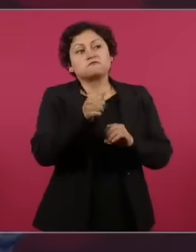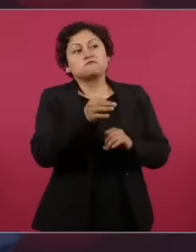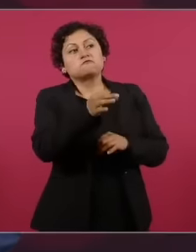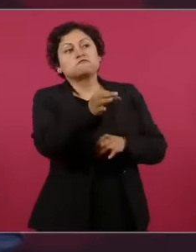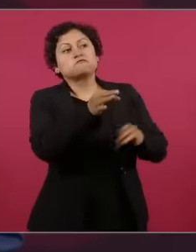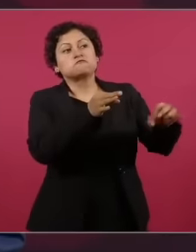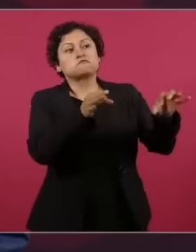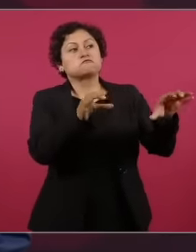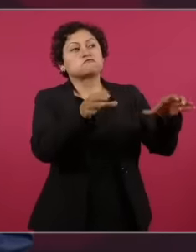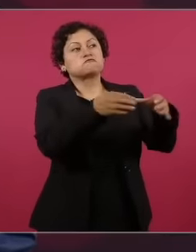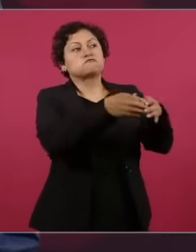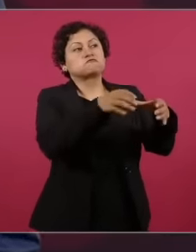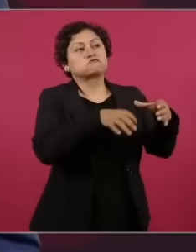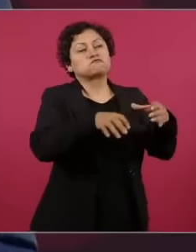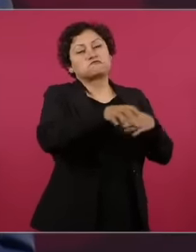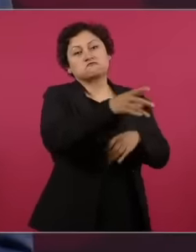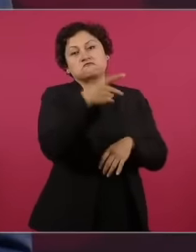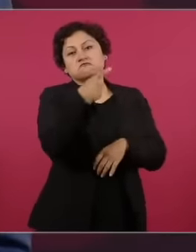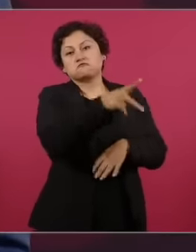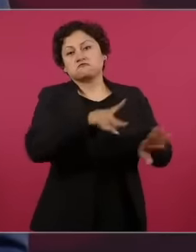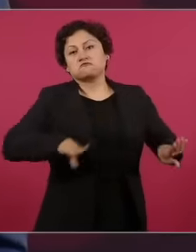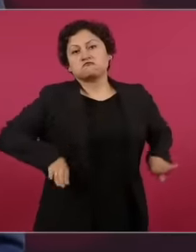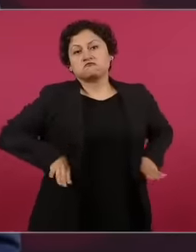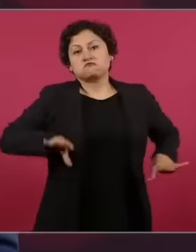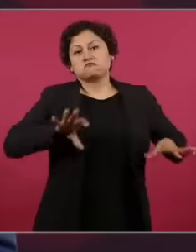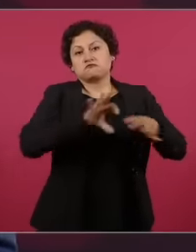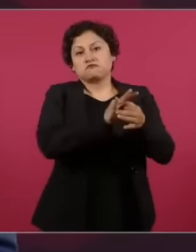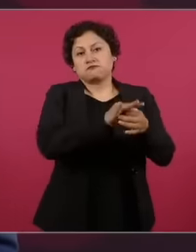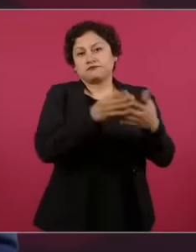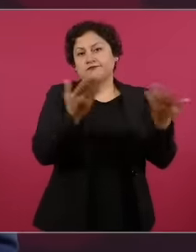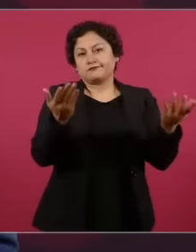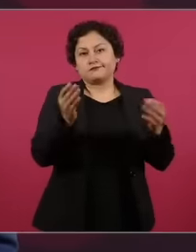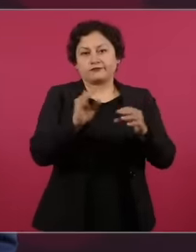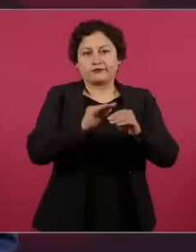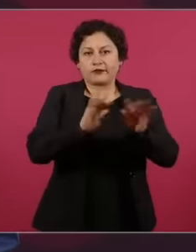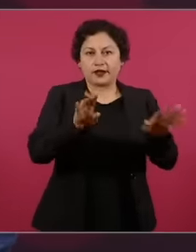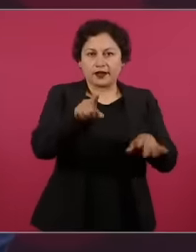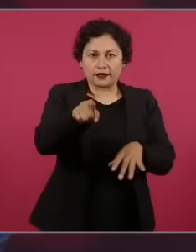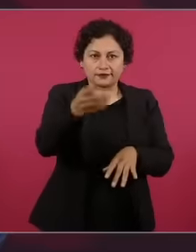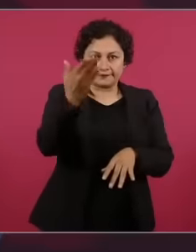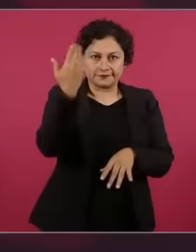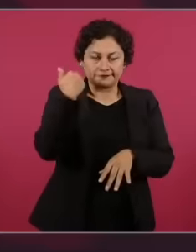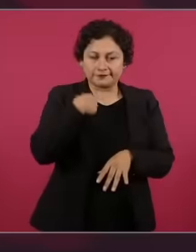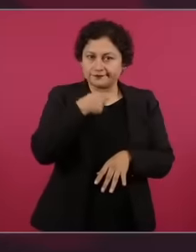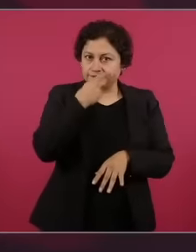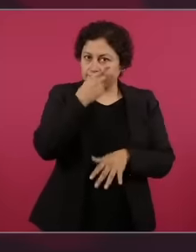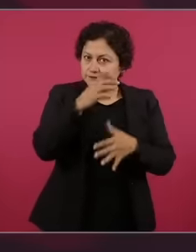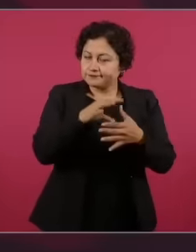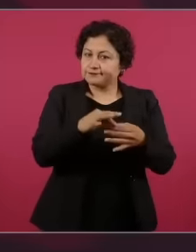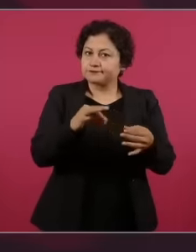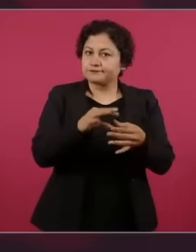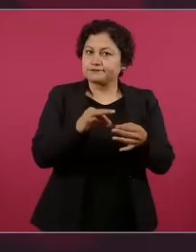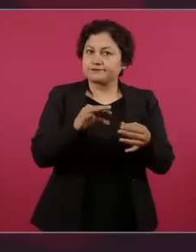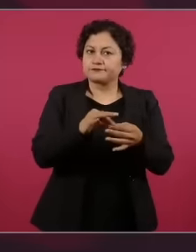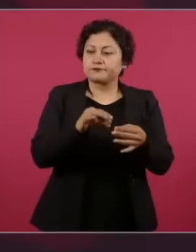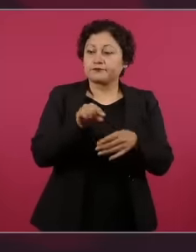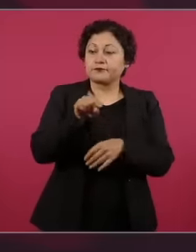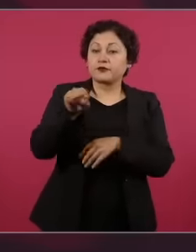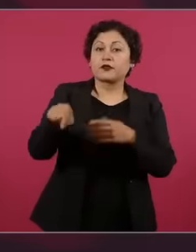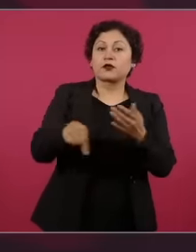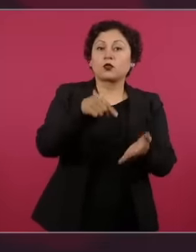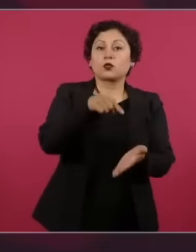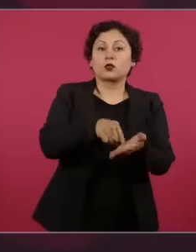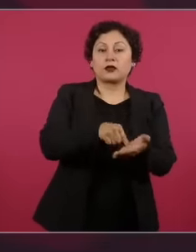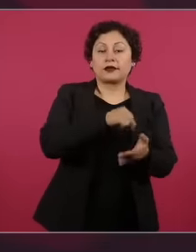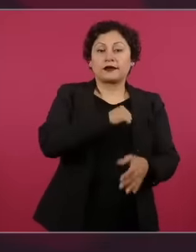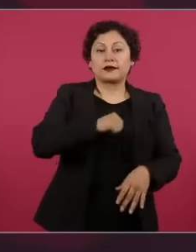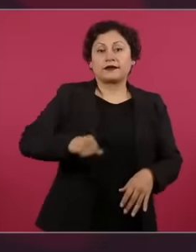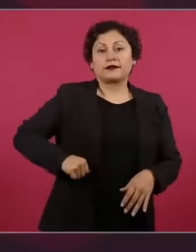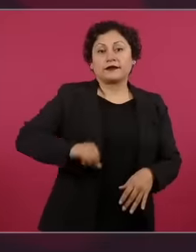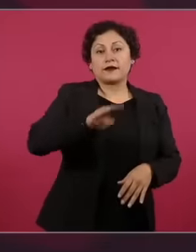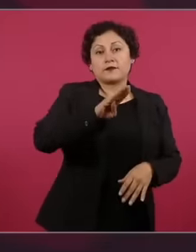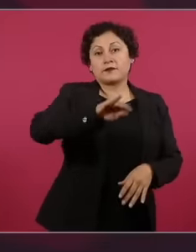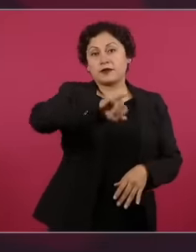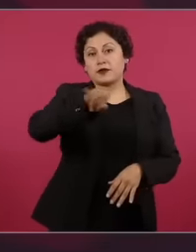Juárez, I already told you on one occasion, we proposed a